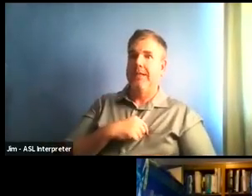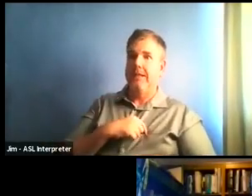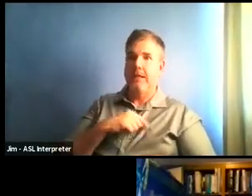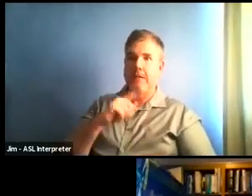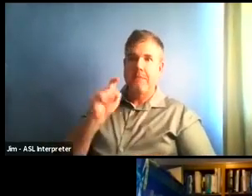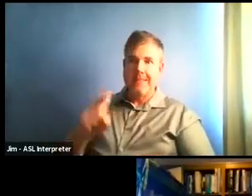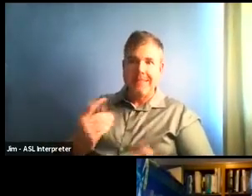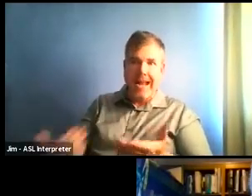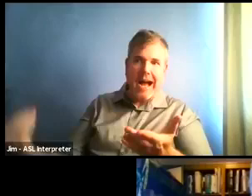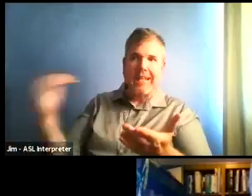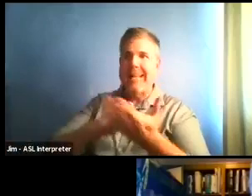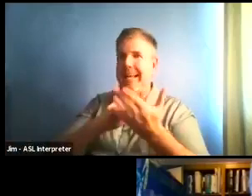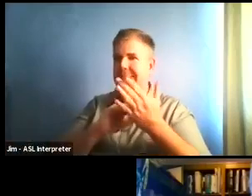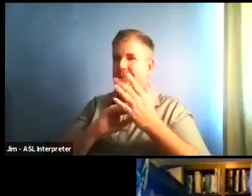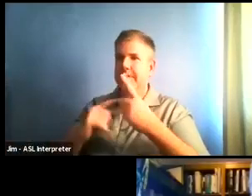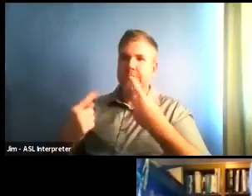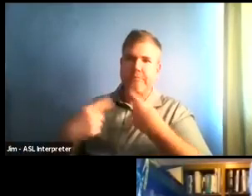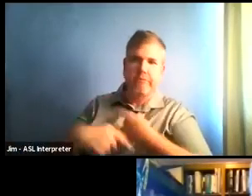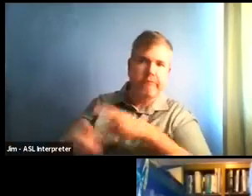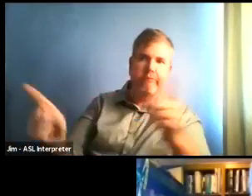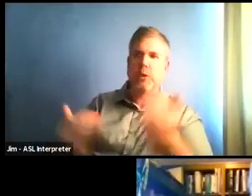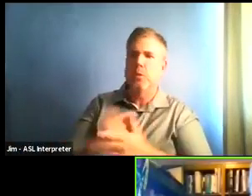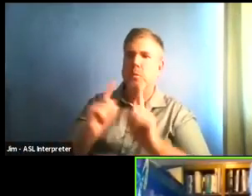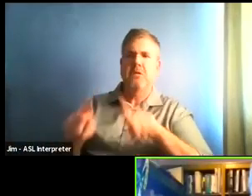amendment just states that we're going to align with it.